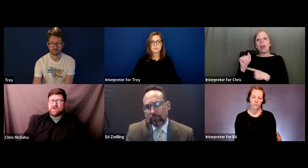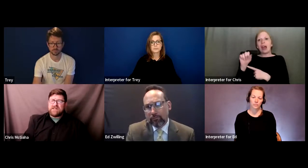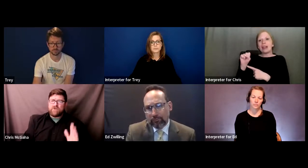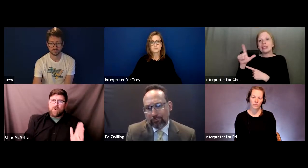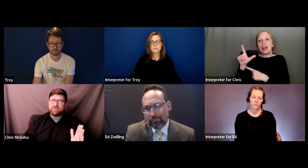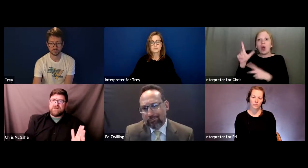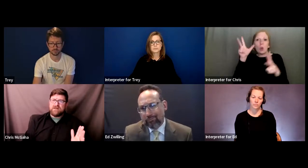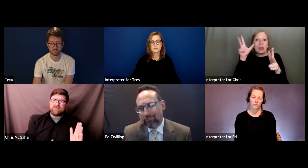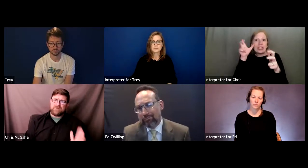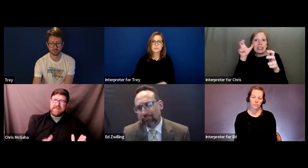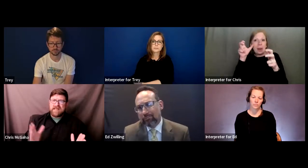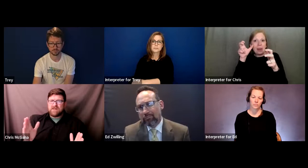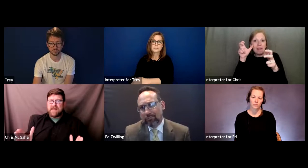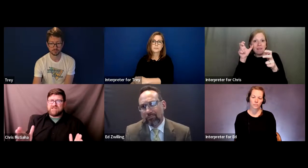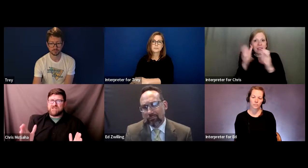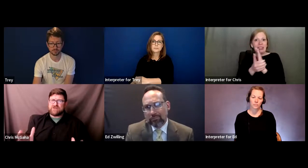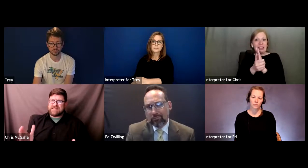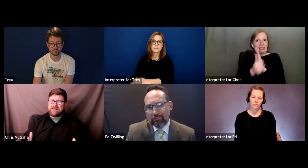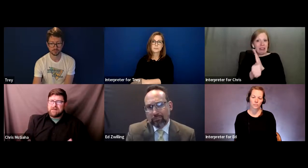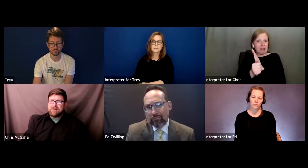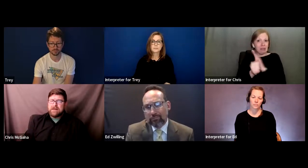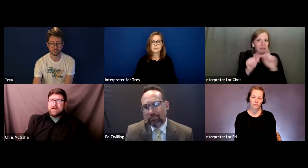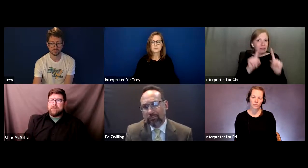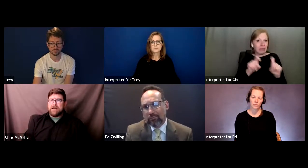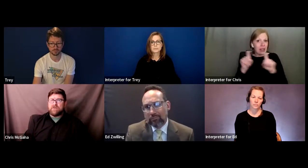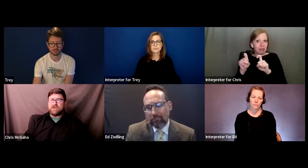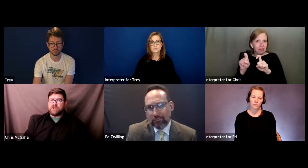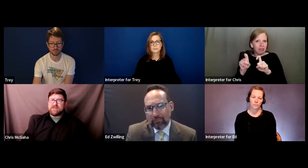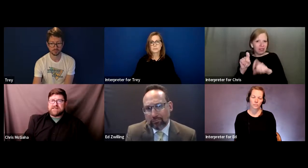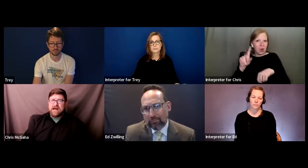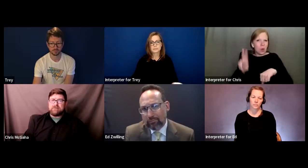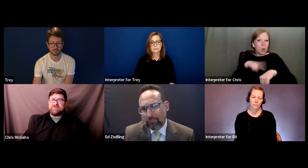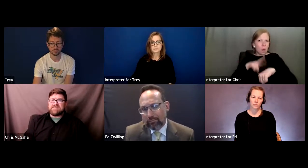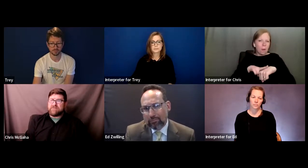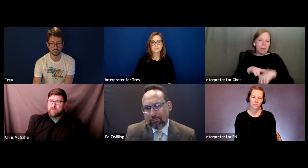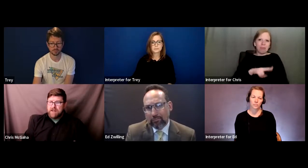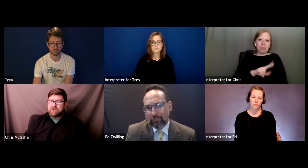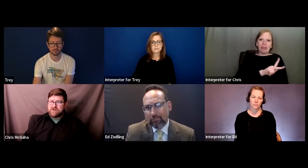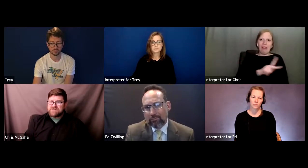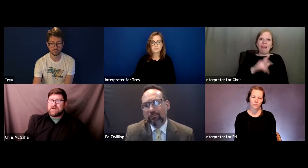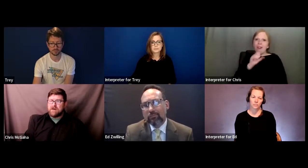It's only normed from K to age 13, but it really looks at the different parameters of